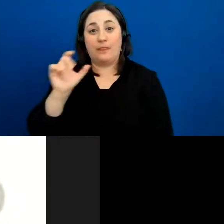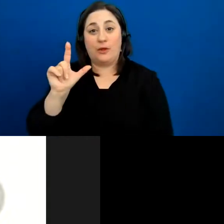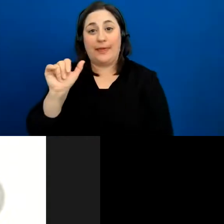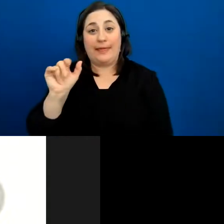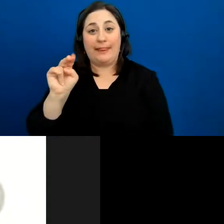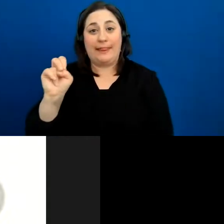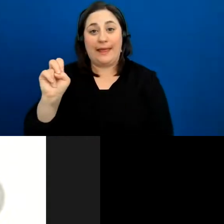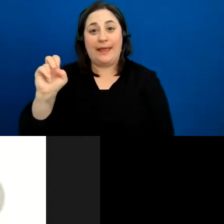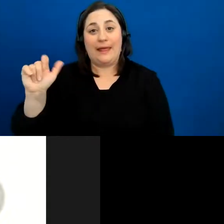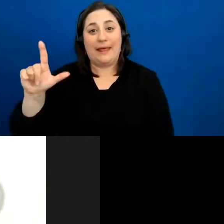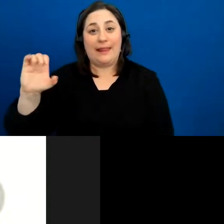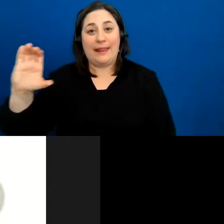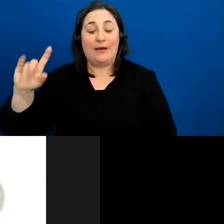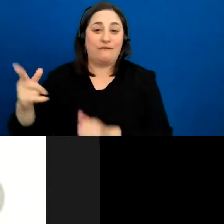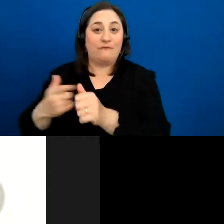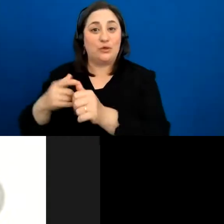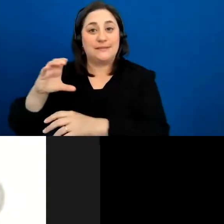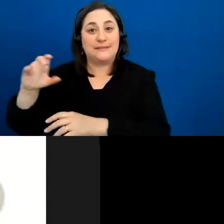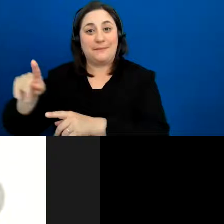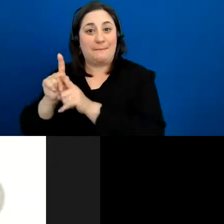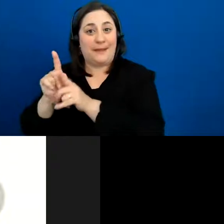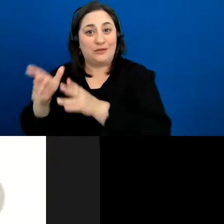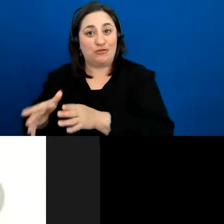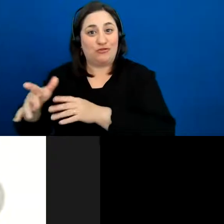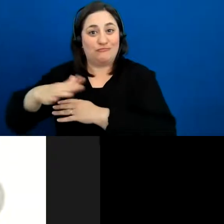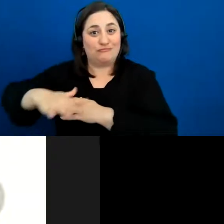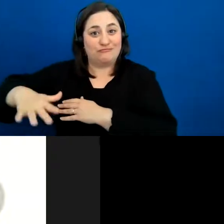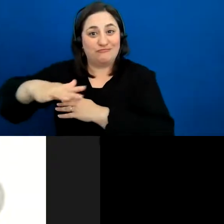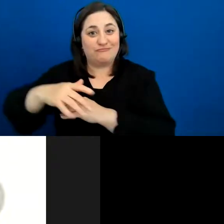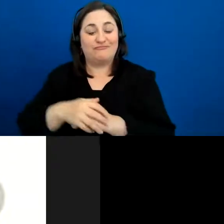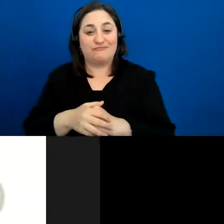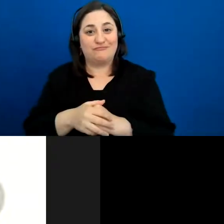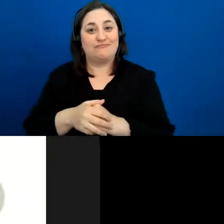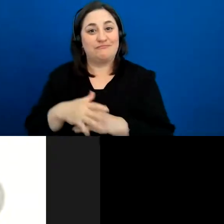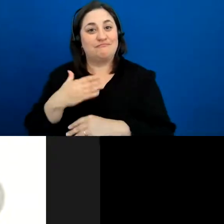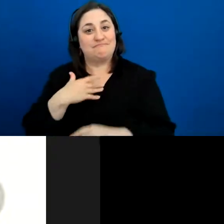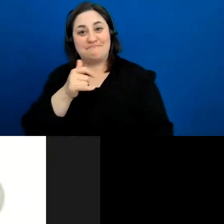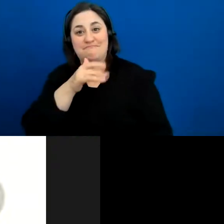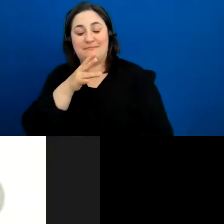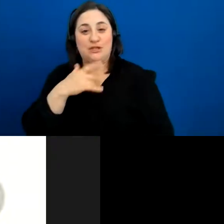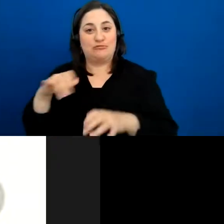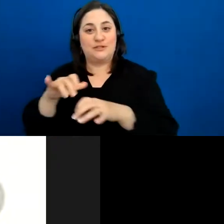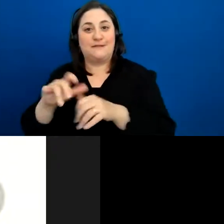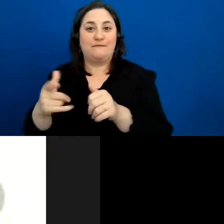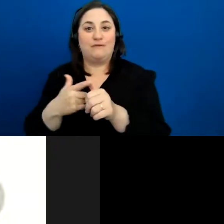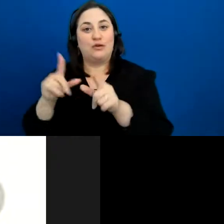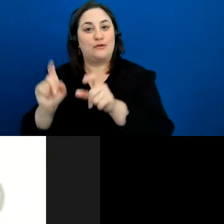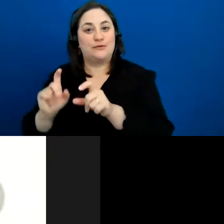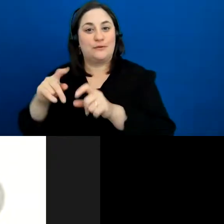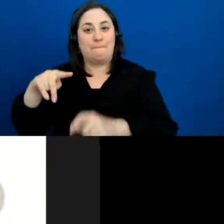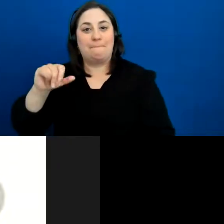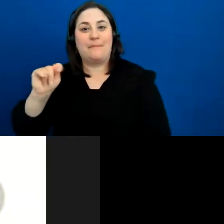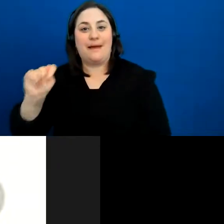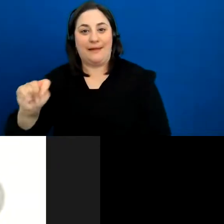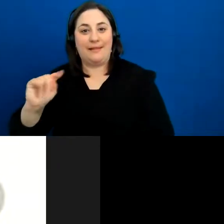CCP mentors out there, and did one of the first kind of pilot communities, Penticton Indian Band.